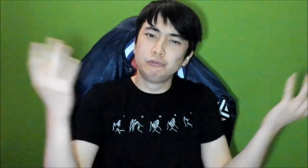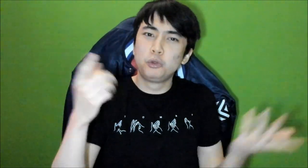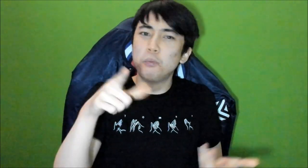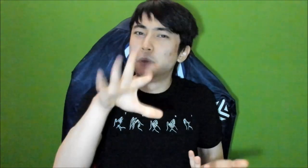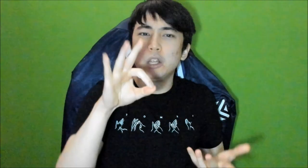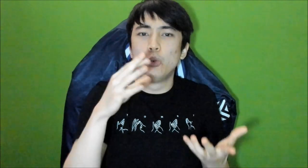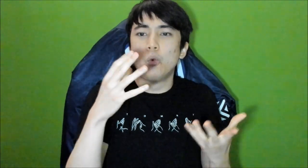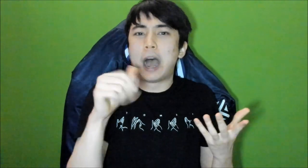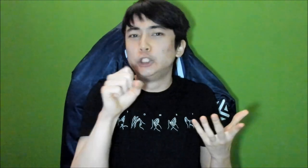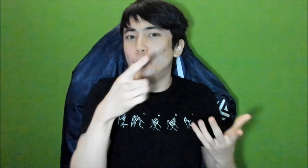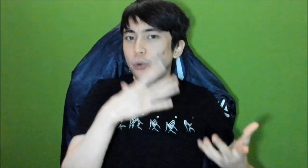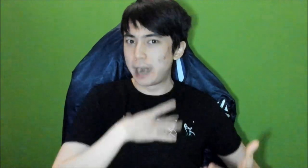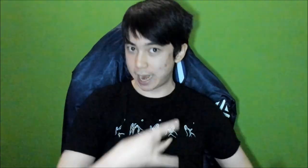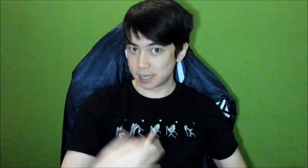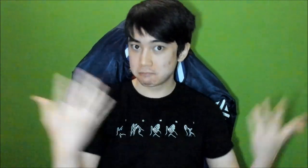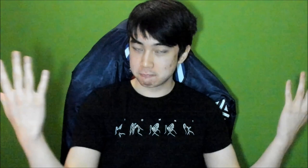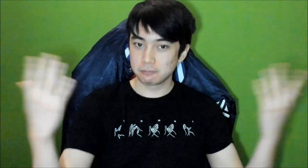You can pick as you like